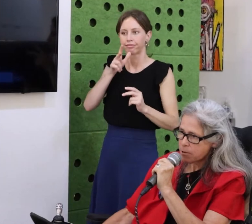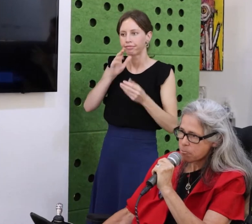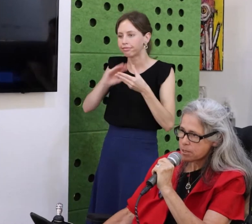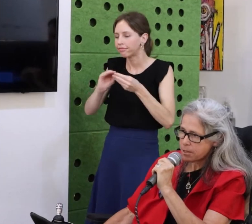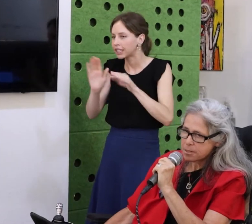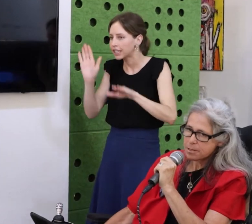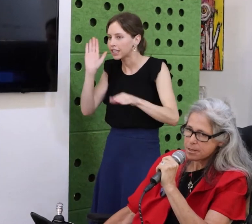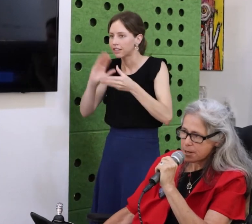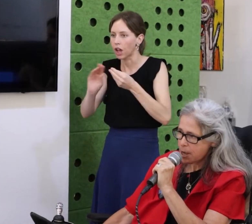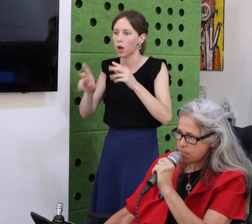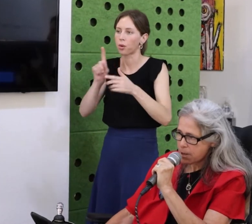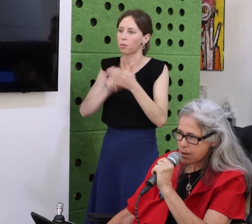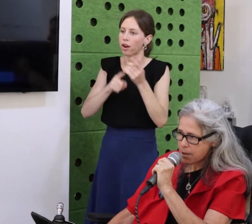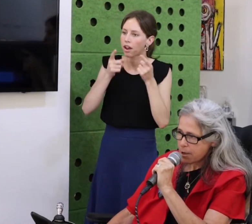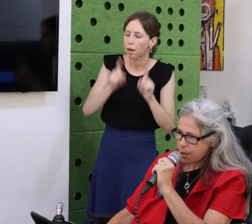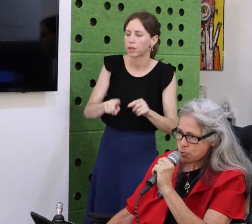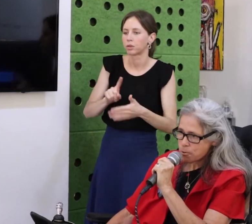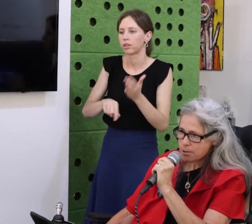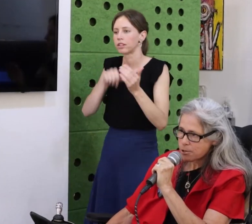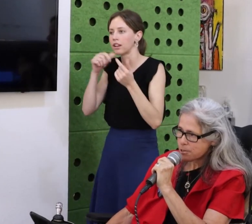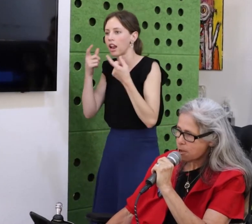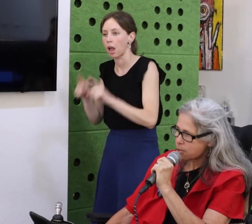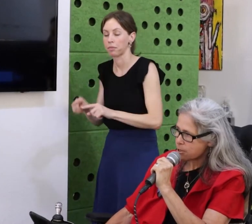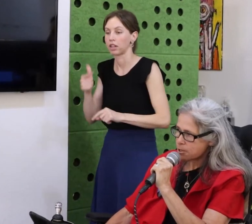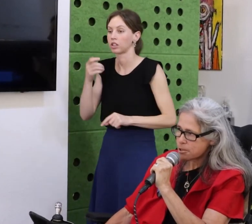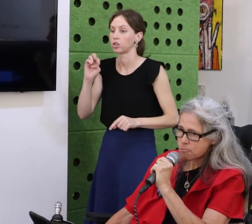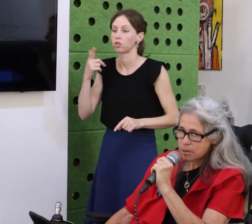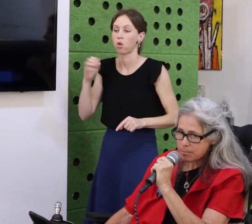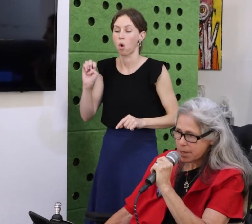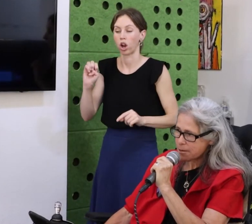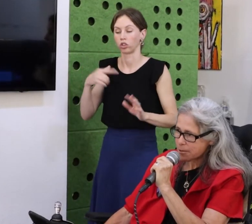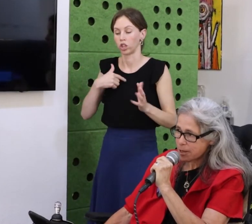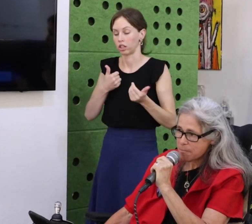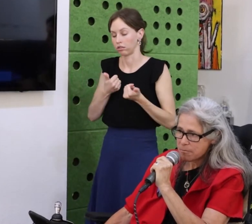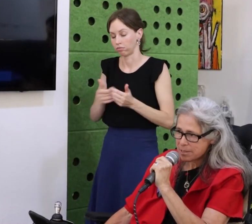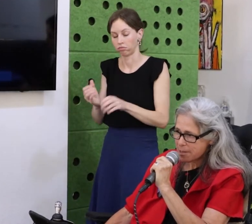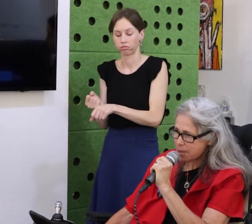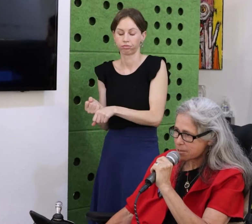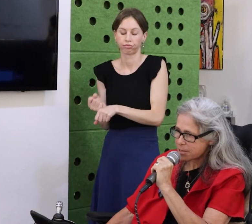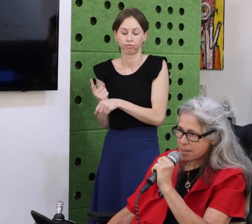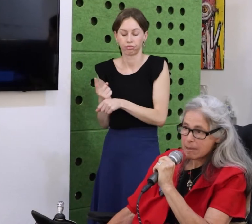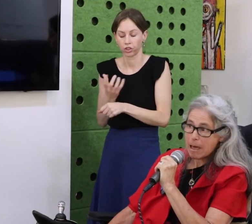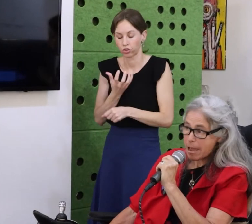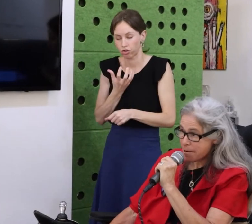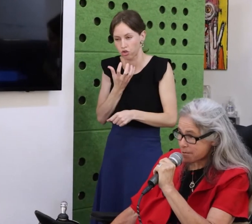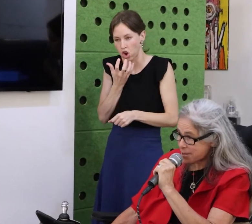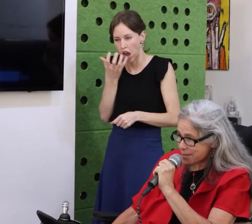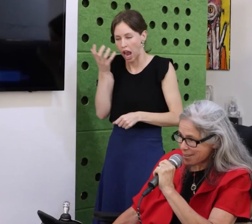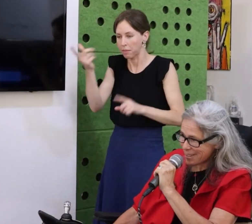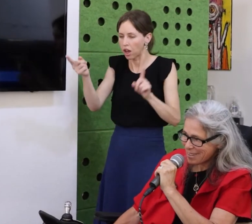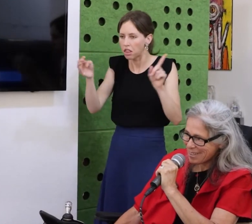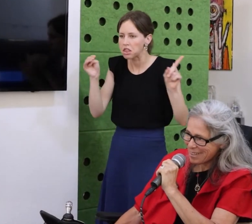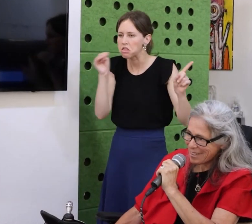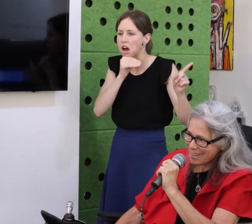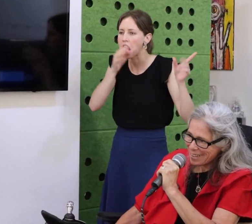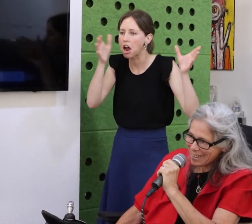particularly, George couldn’t read or write because nobody bothered to teach them. But if the community needed to be at the capital they would be